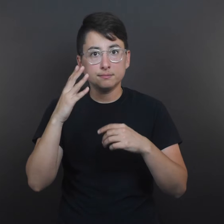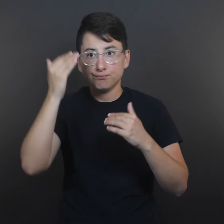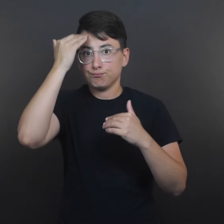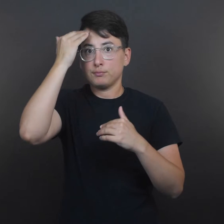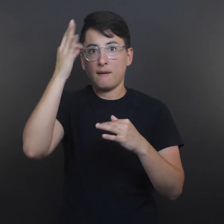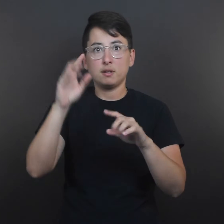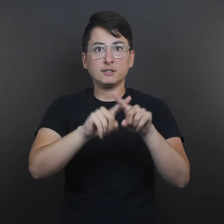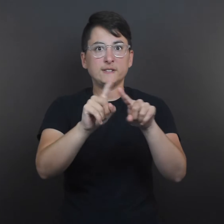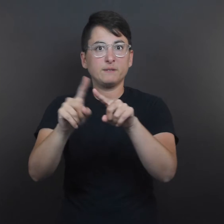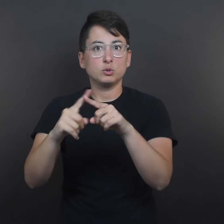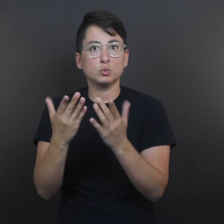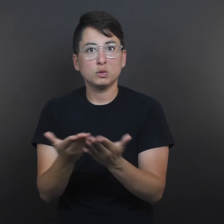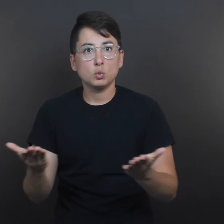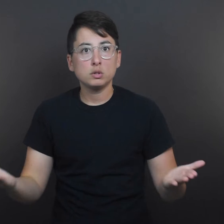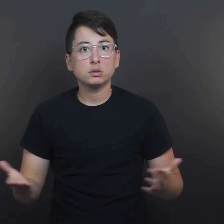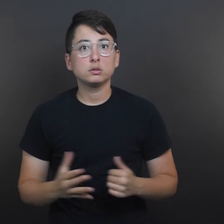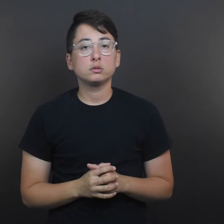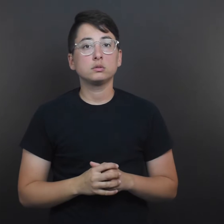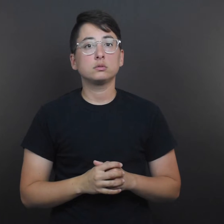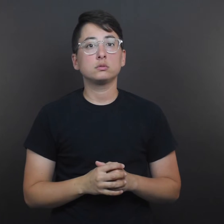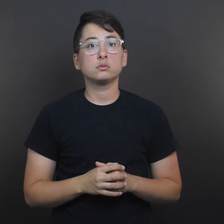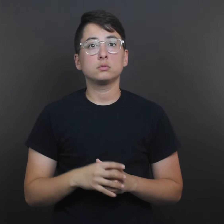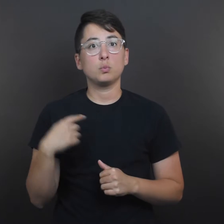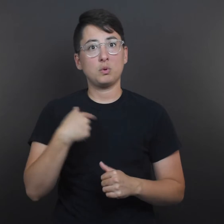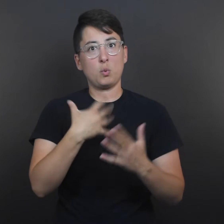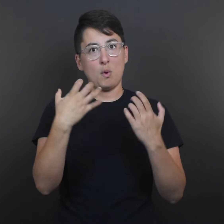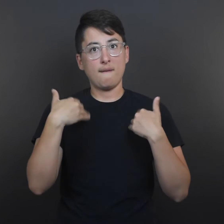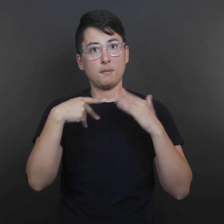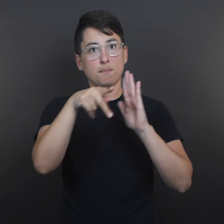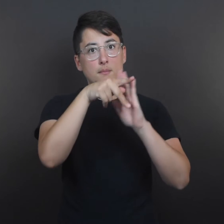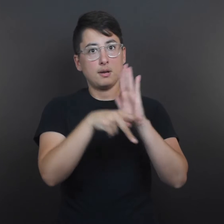be very resourceful. We want to have protocols in place and follow those,